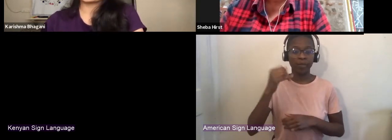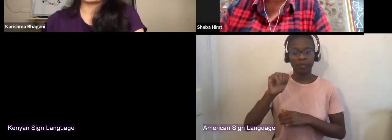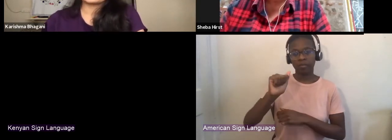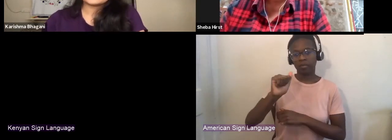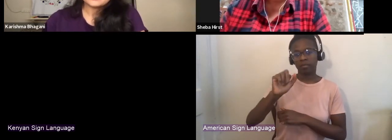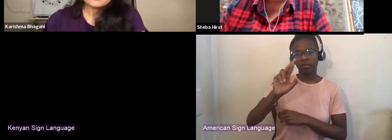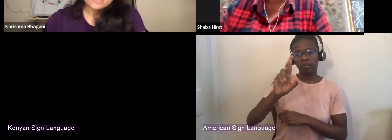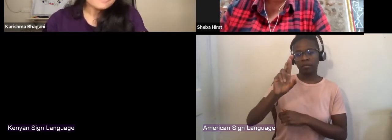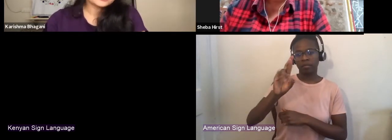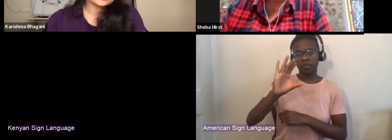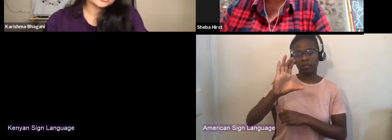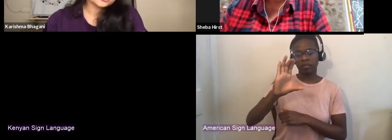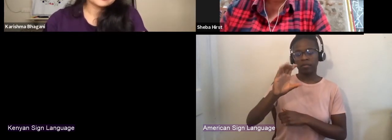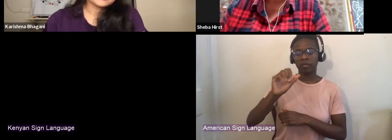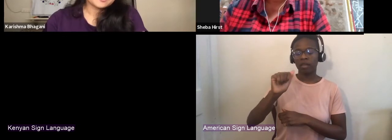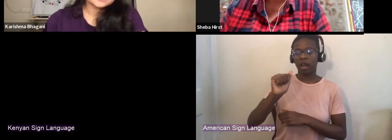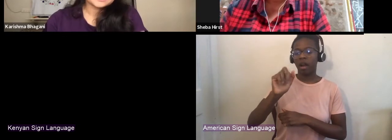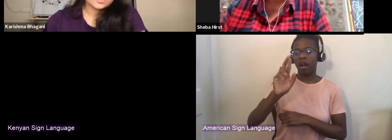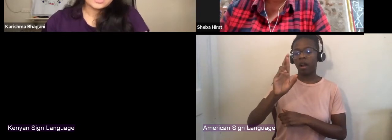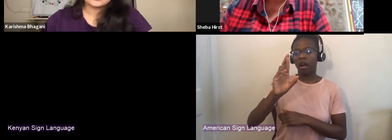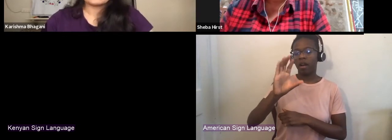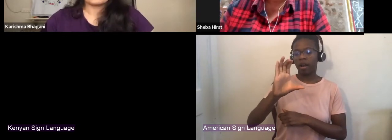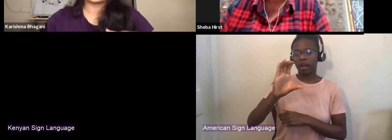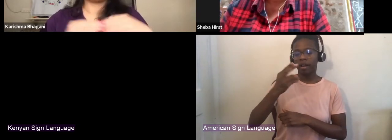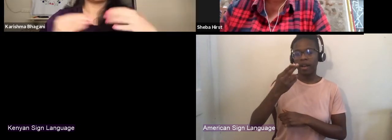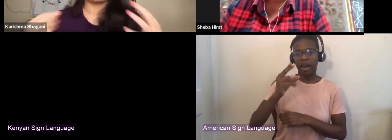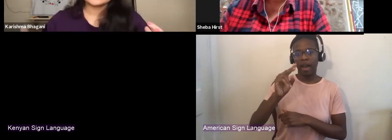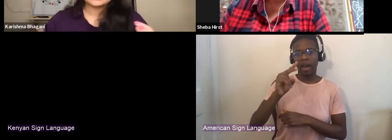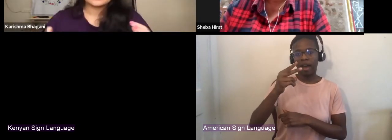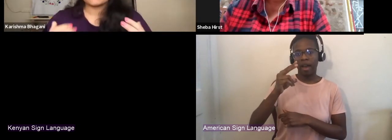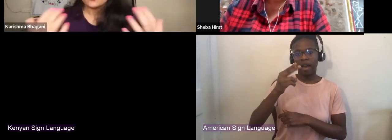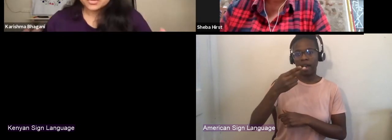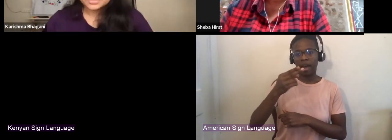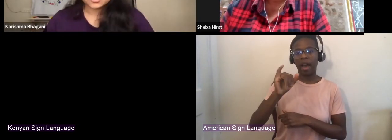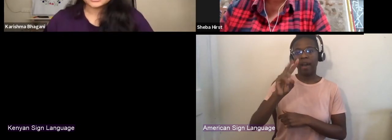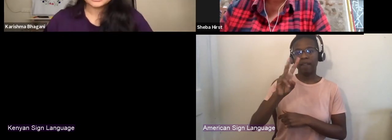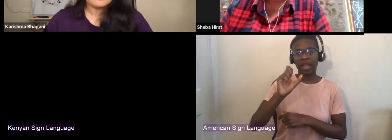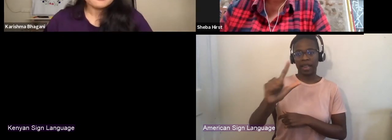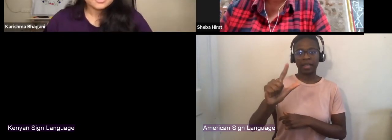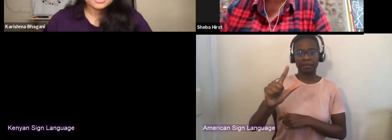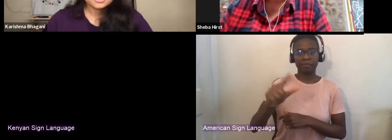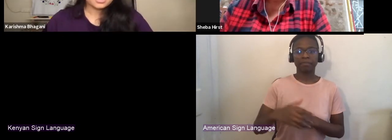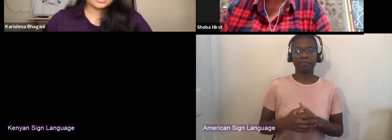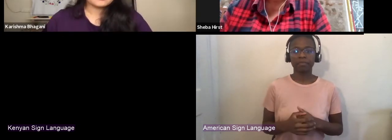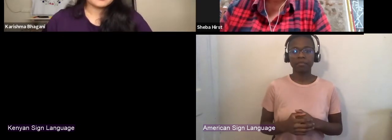within African traditional performance as well what has been written, of course it's not enough